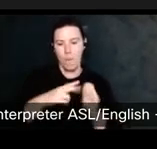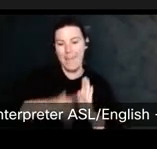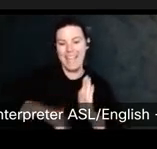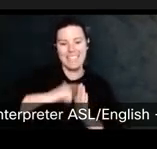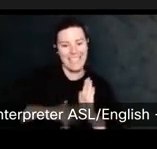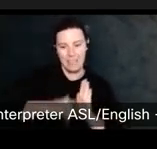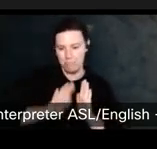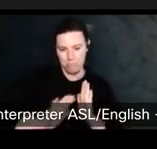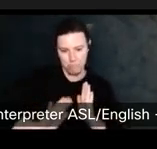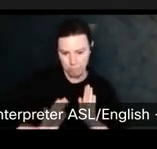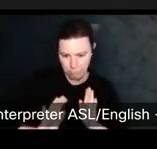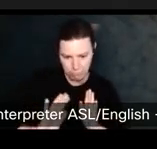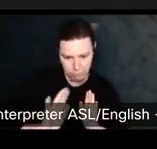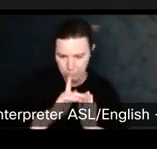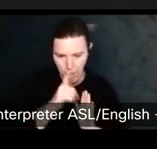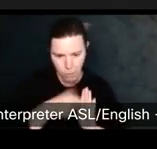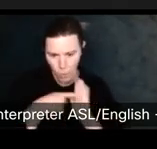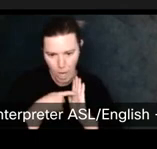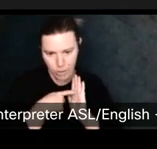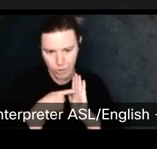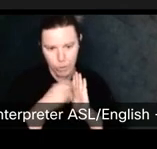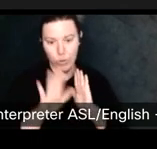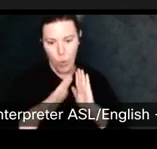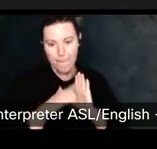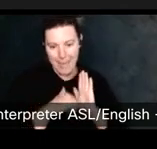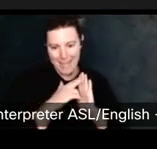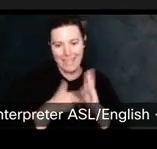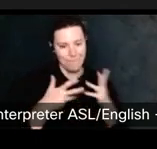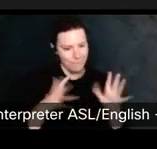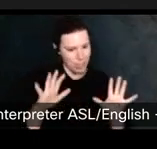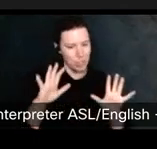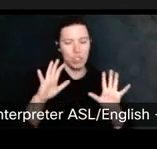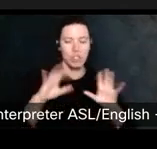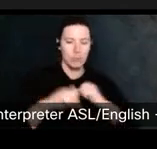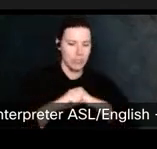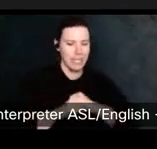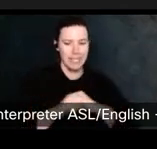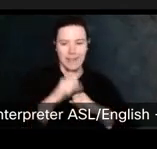Um, you know, your painting is protected by a copyright without having a seal on it. Um.